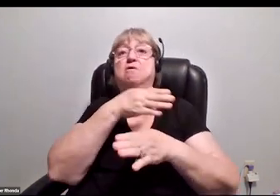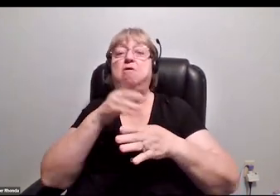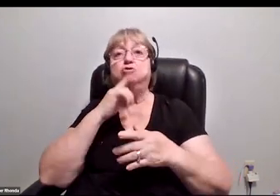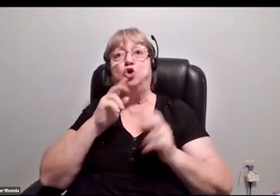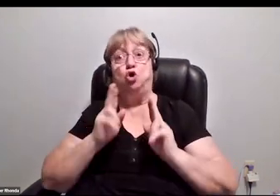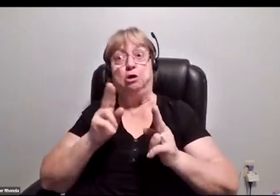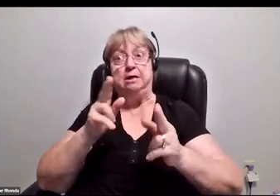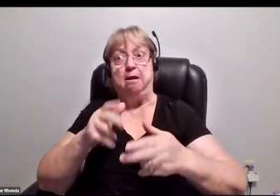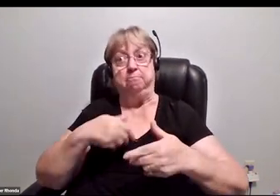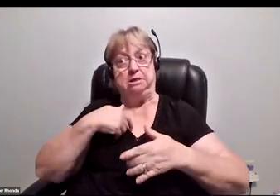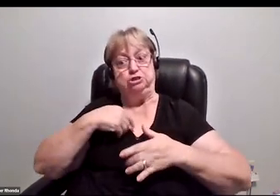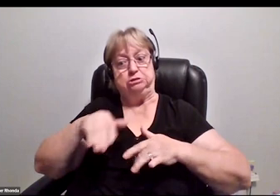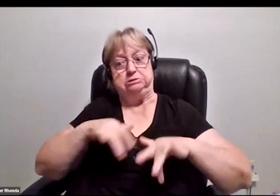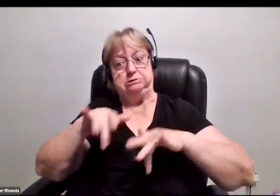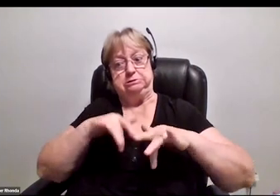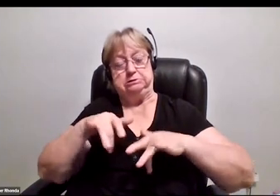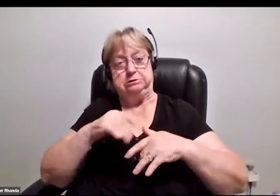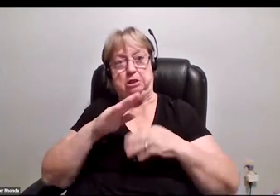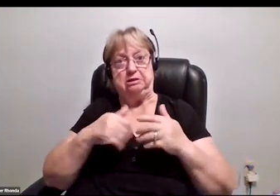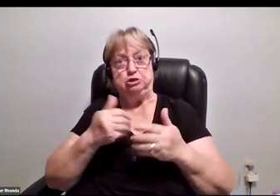on all of these new amazing home beats they were making.